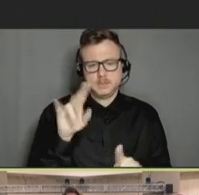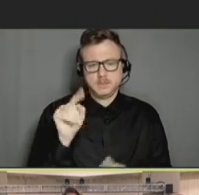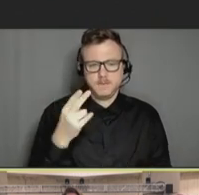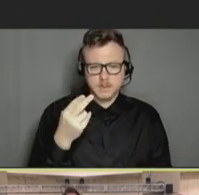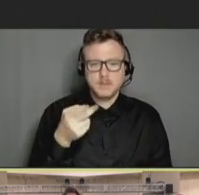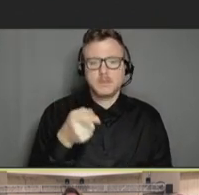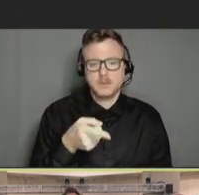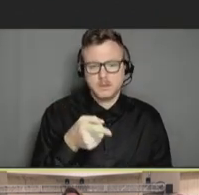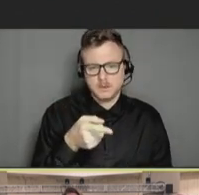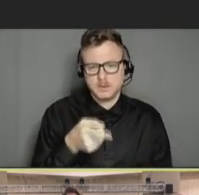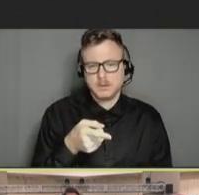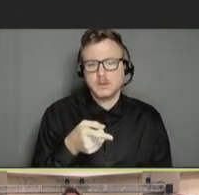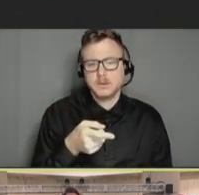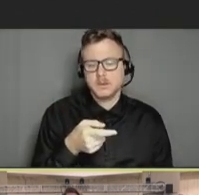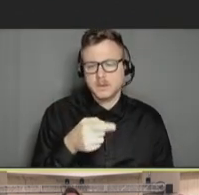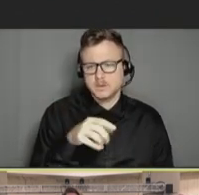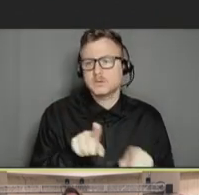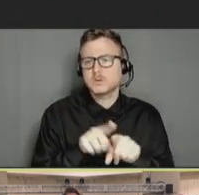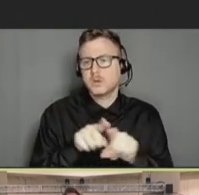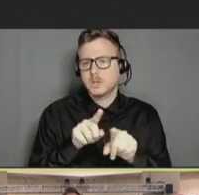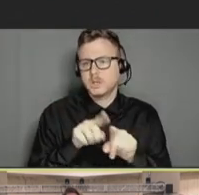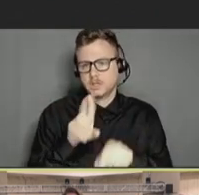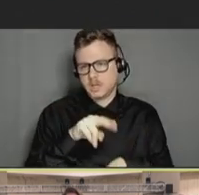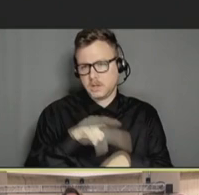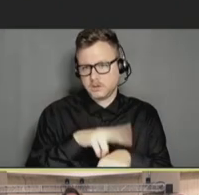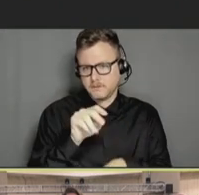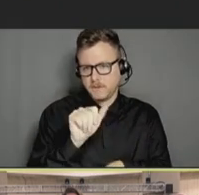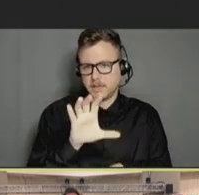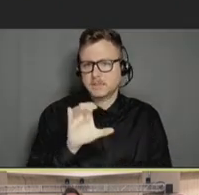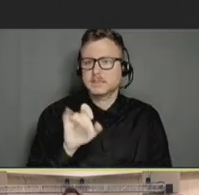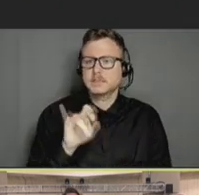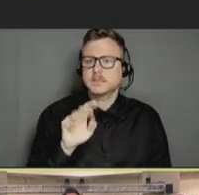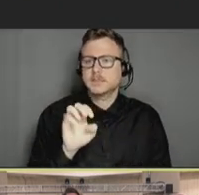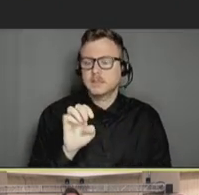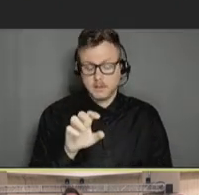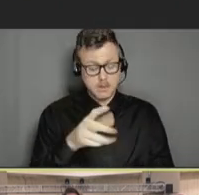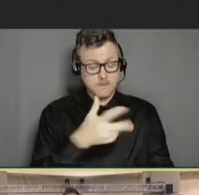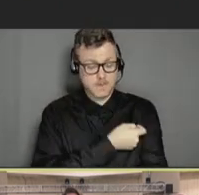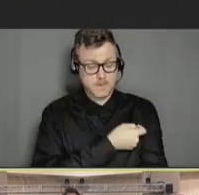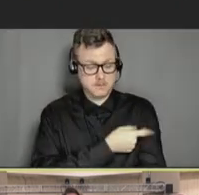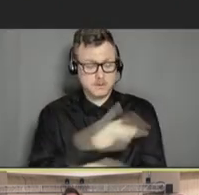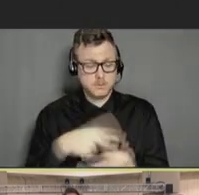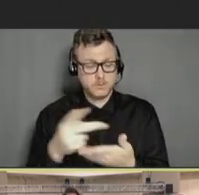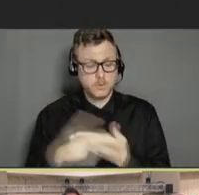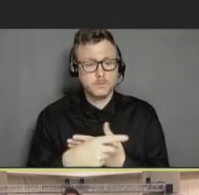Health. She's also the director of the National Vaccine Program. And as the assistant secretary